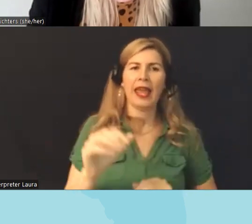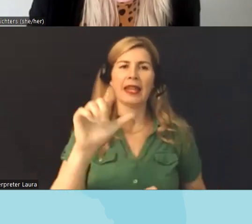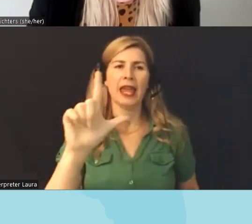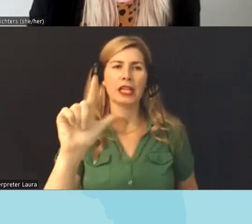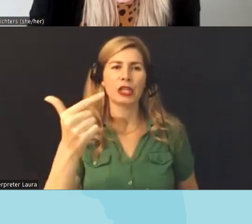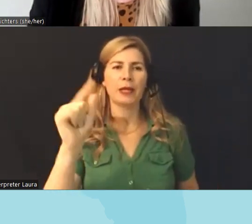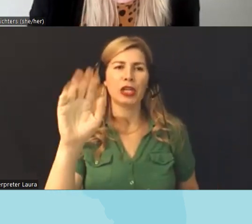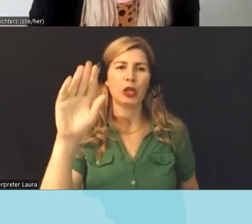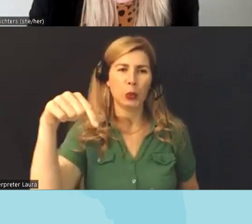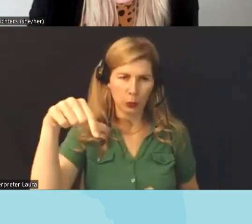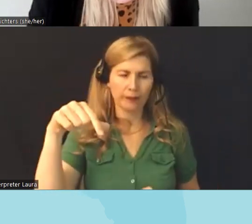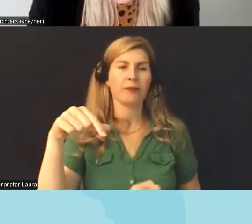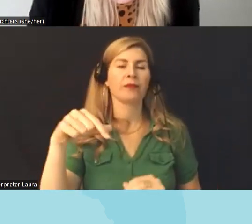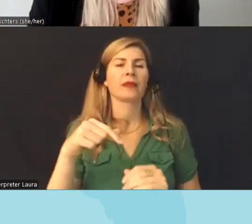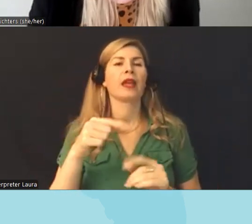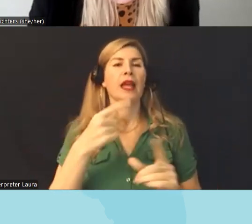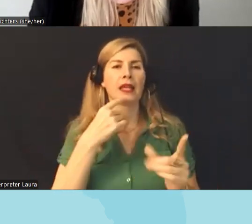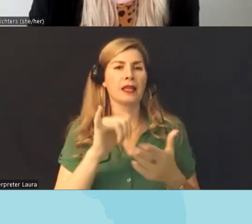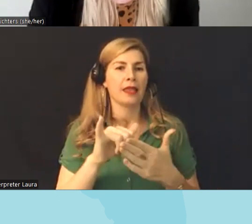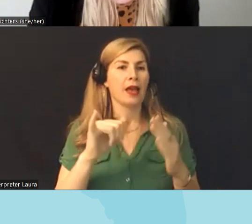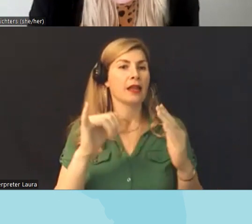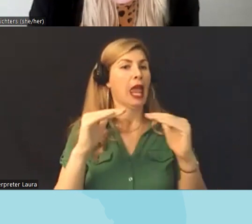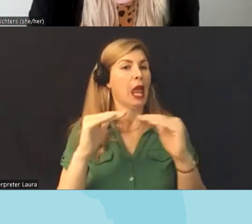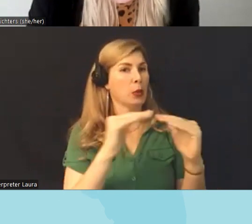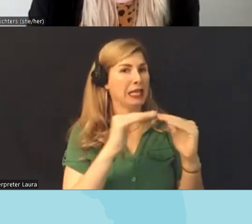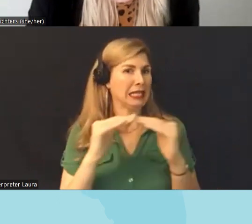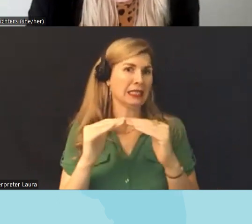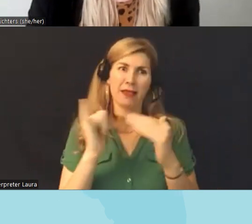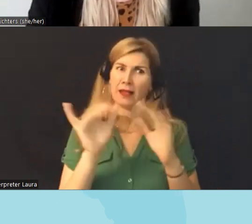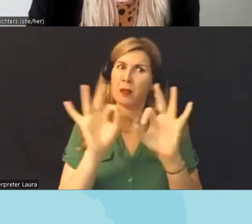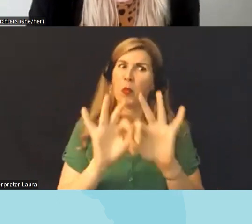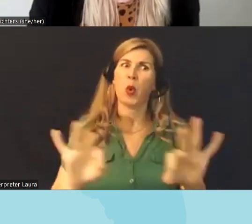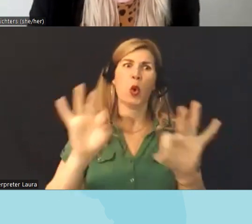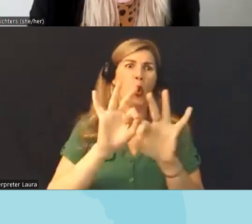education Equity as a core priority area um which is very intersectional with this and can you talk